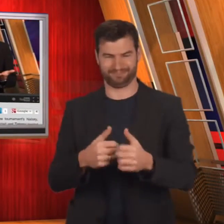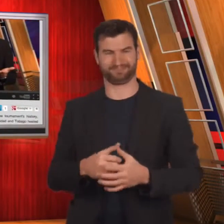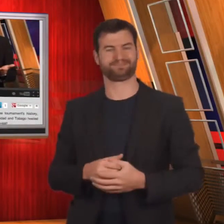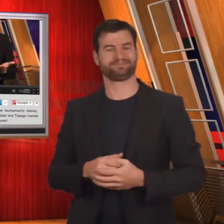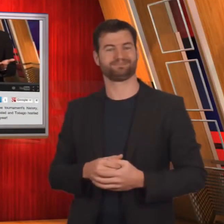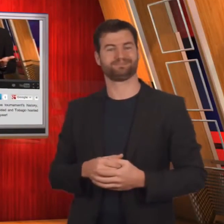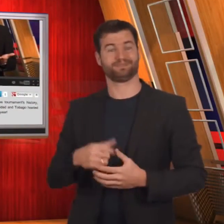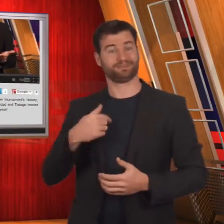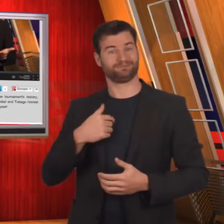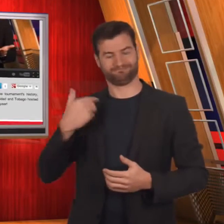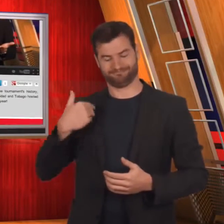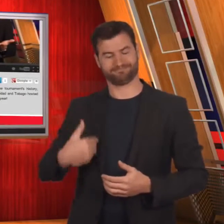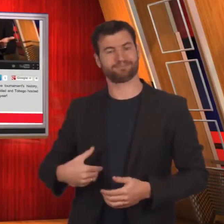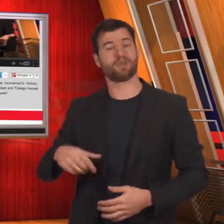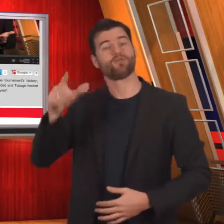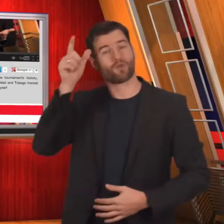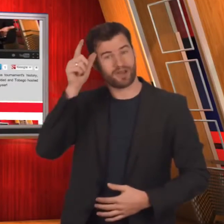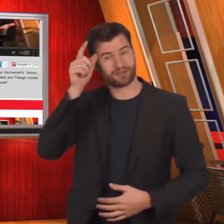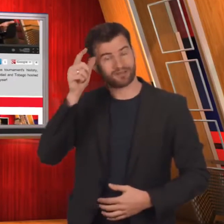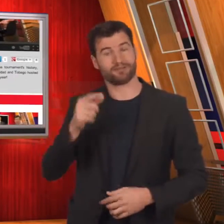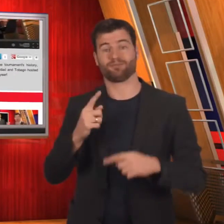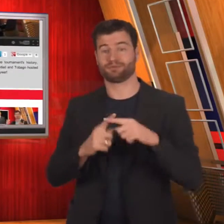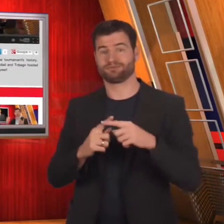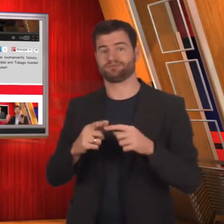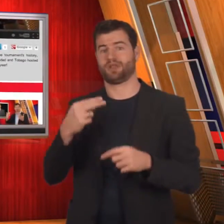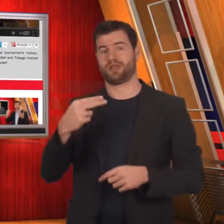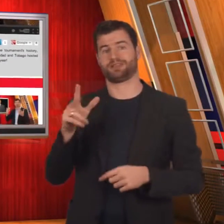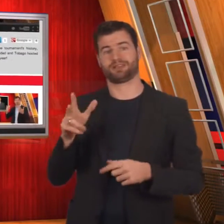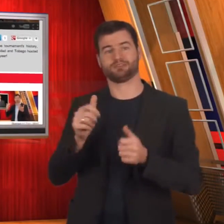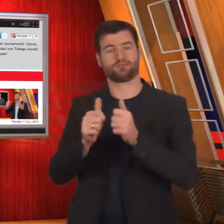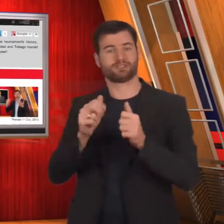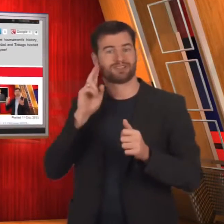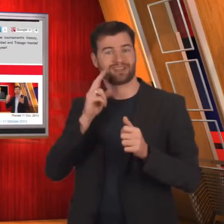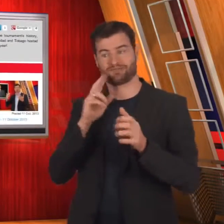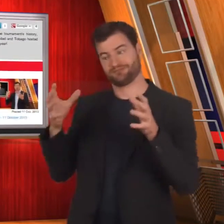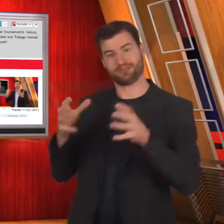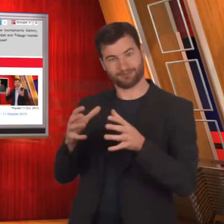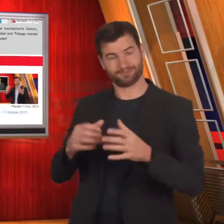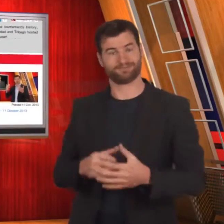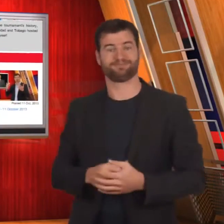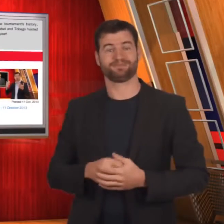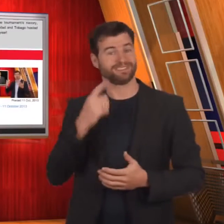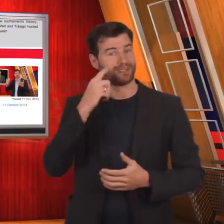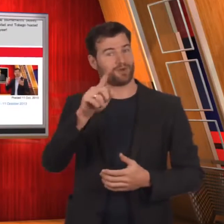would be great. I am Florian with H3 SportsDeaf.